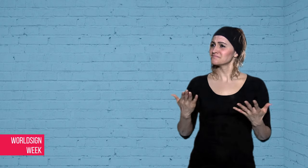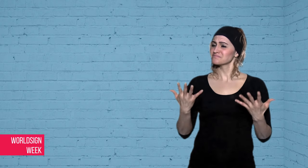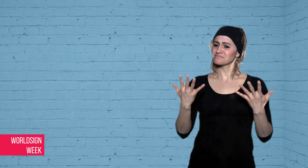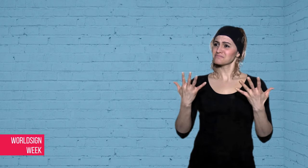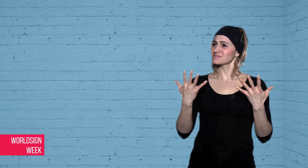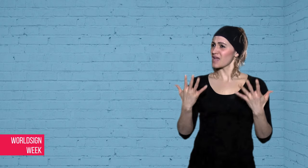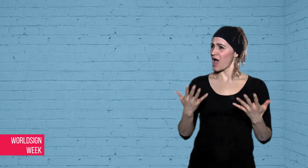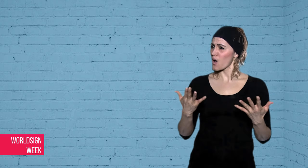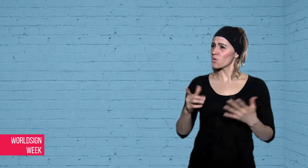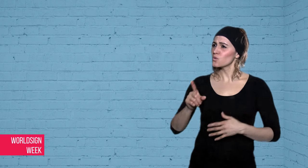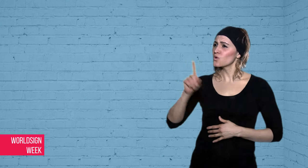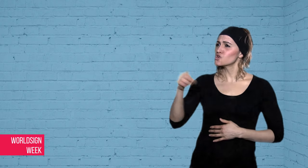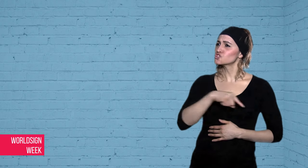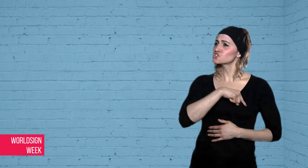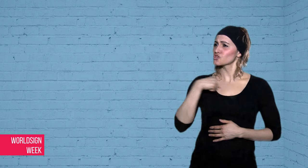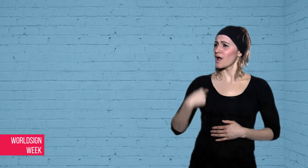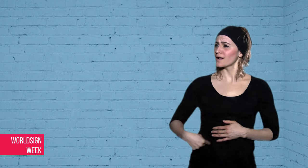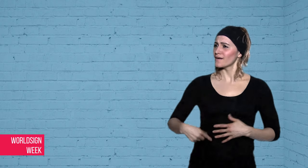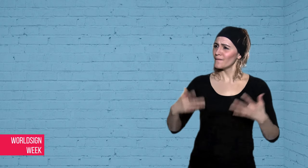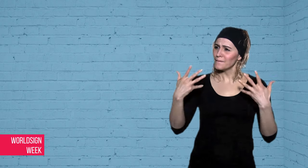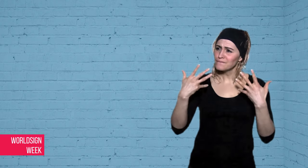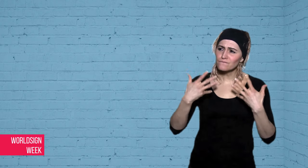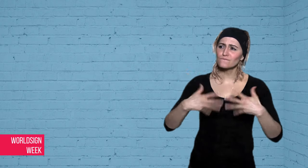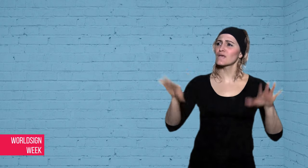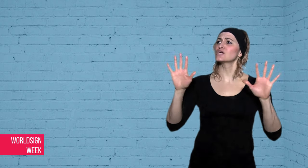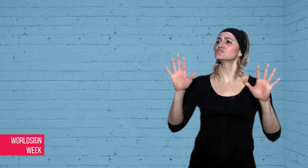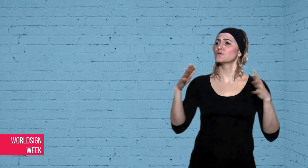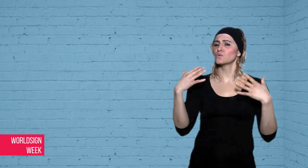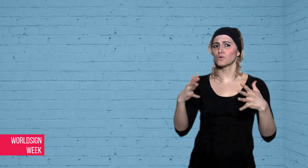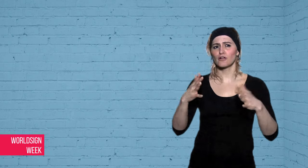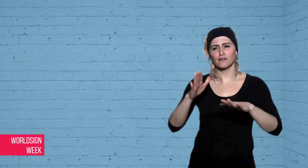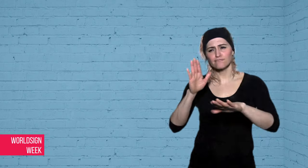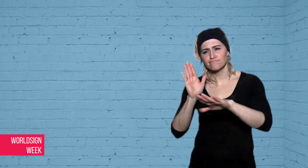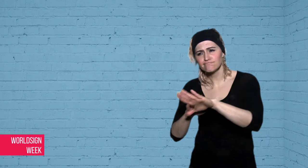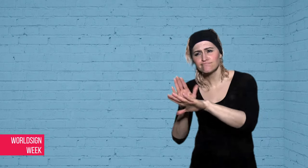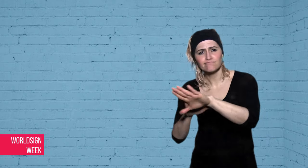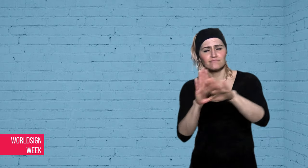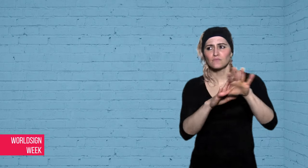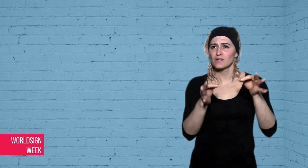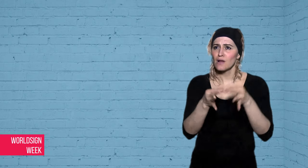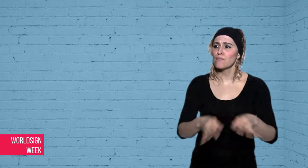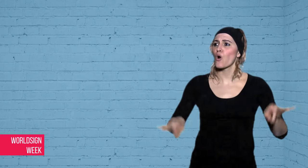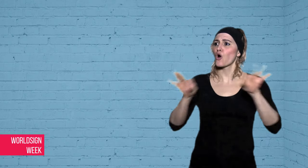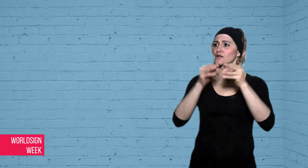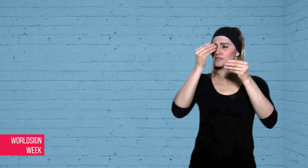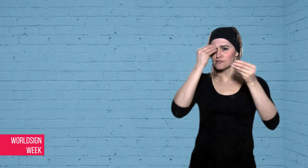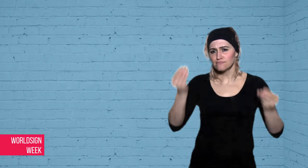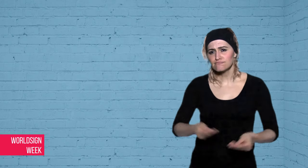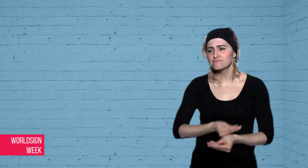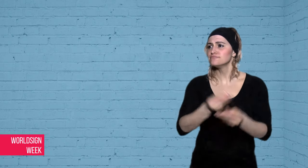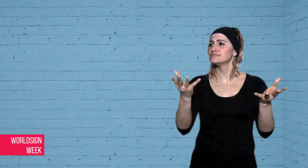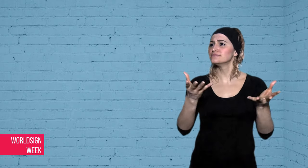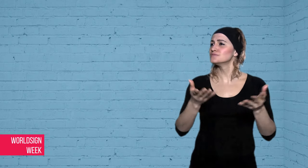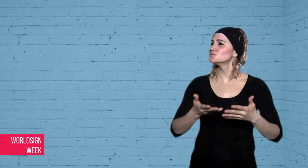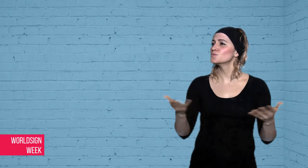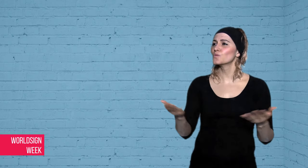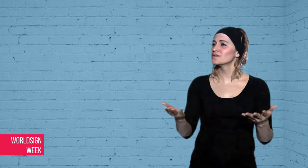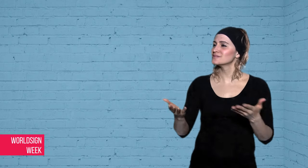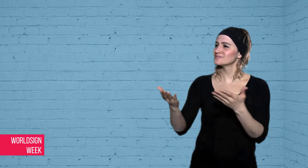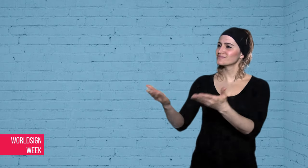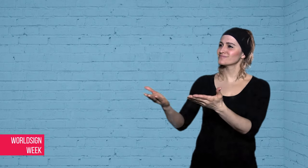Next story - Major declaration in China.